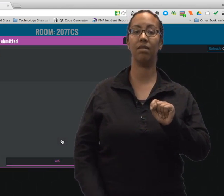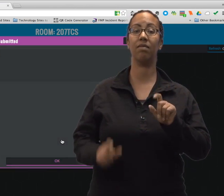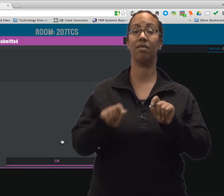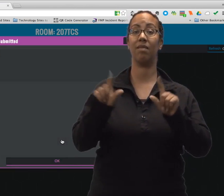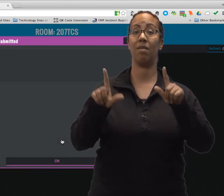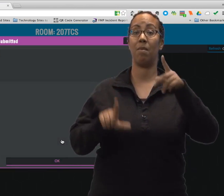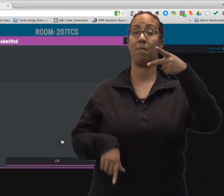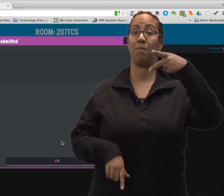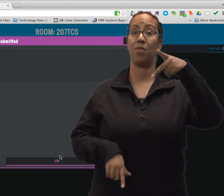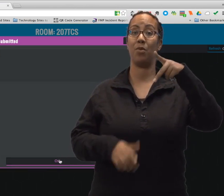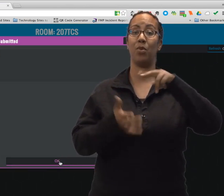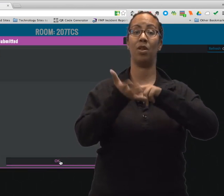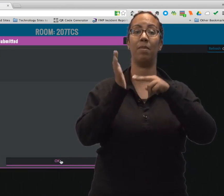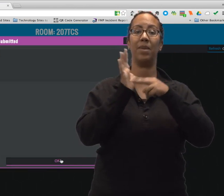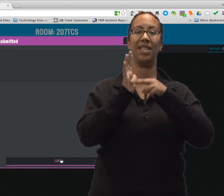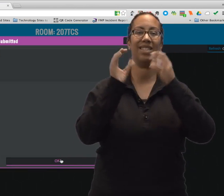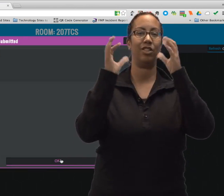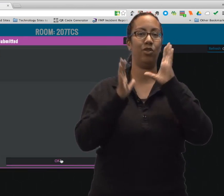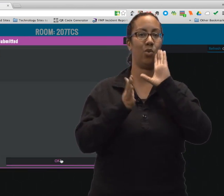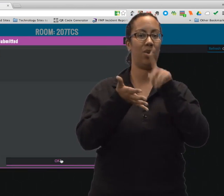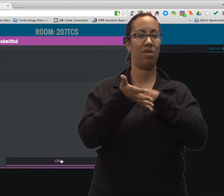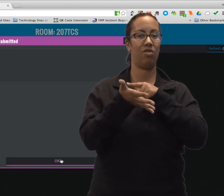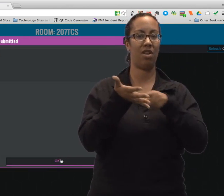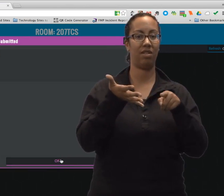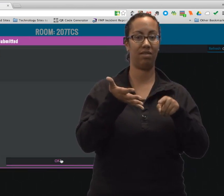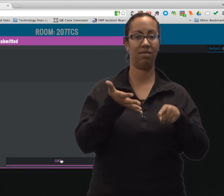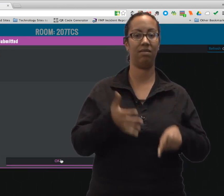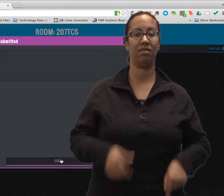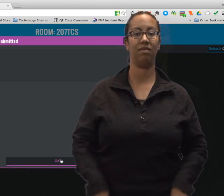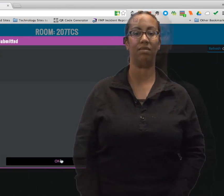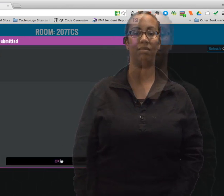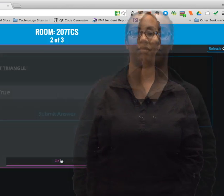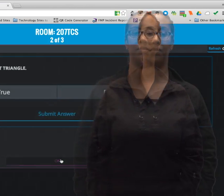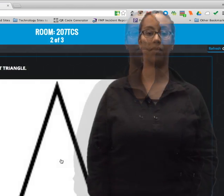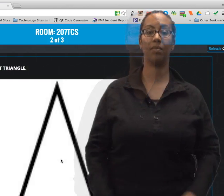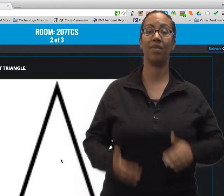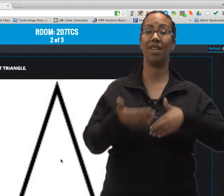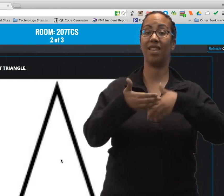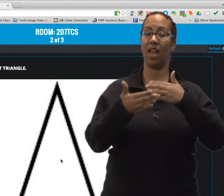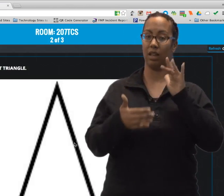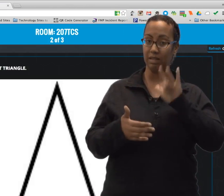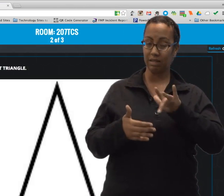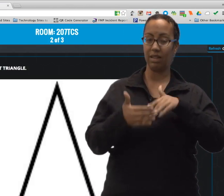Click on submit. And if a box pops up that's purple, that means the teacher will correct it.